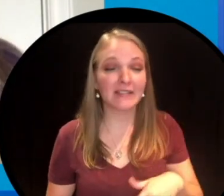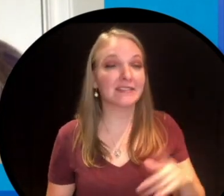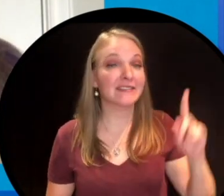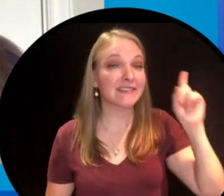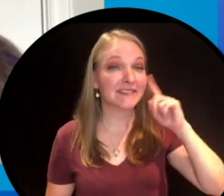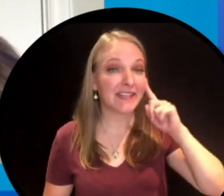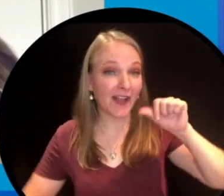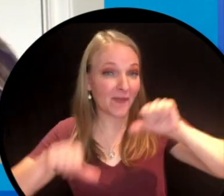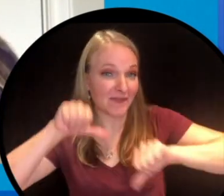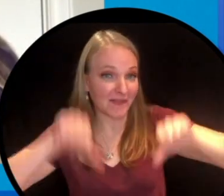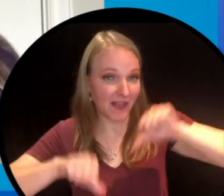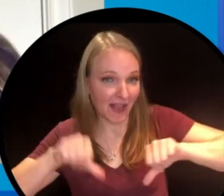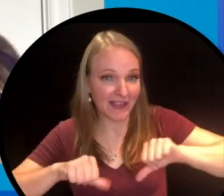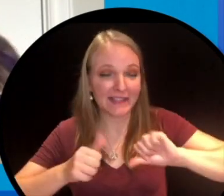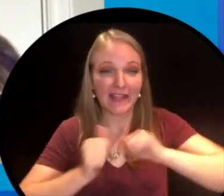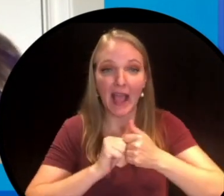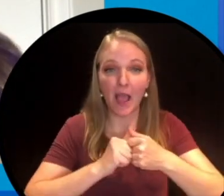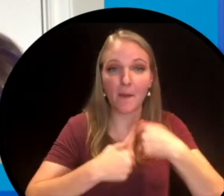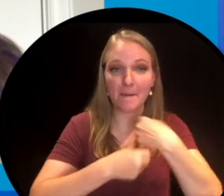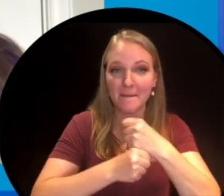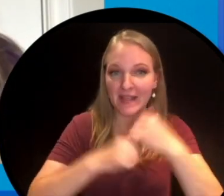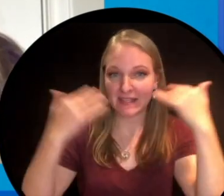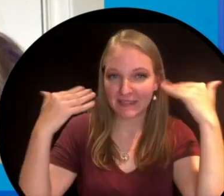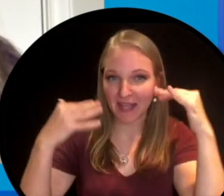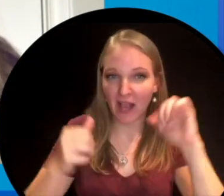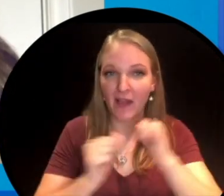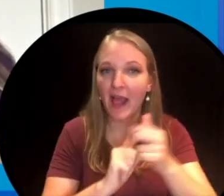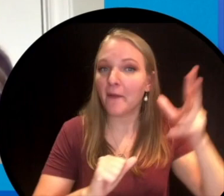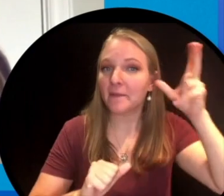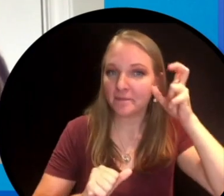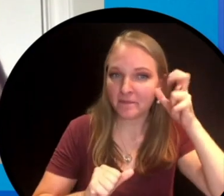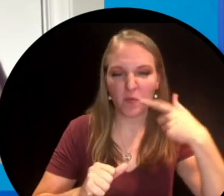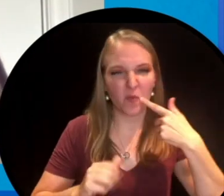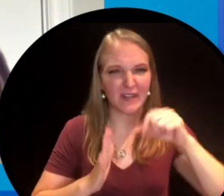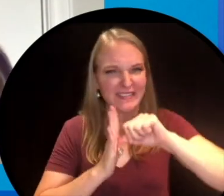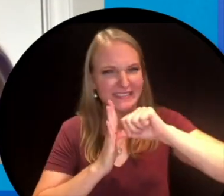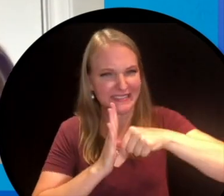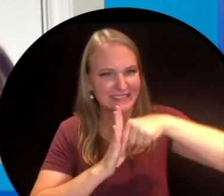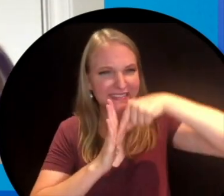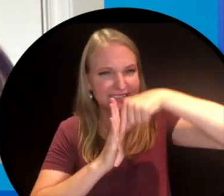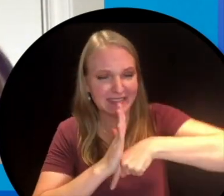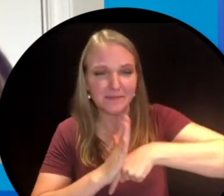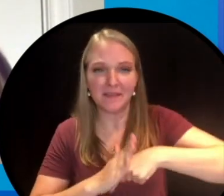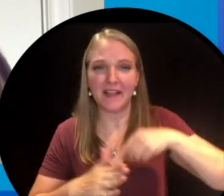how it's made and how it's heard, is a pretty intense science lesson about sound waves and